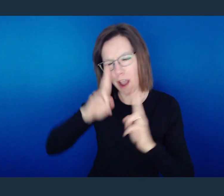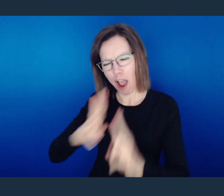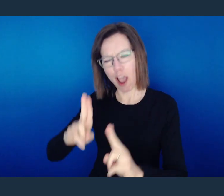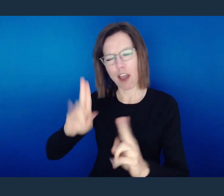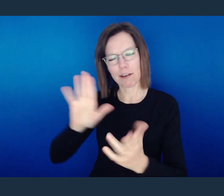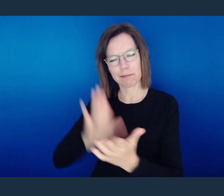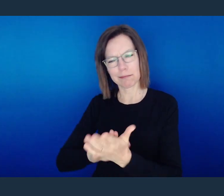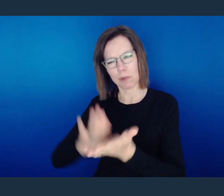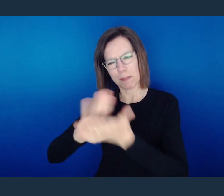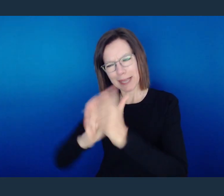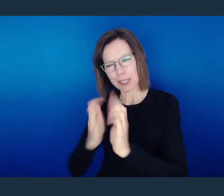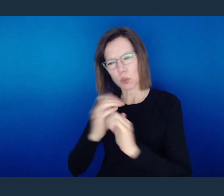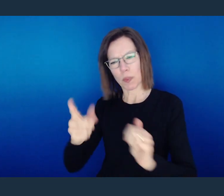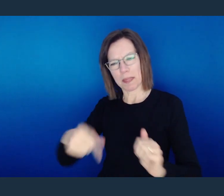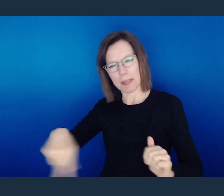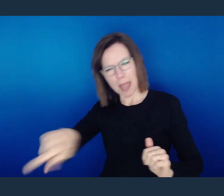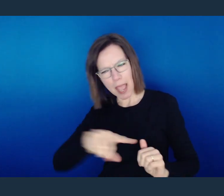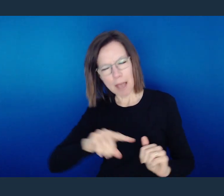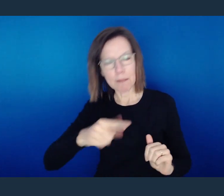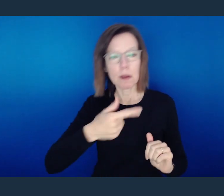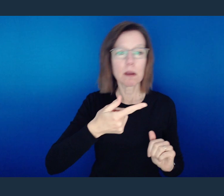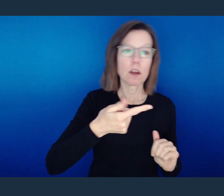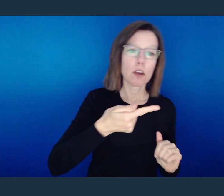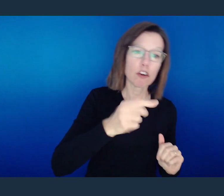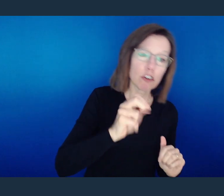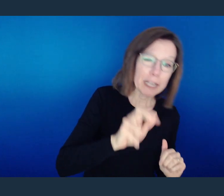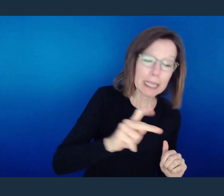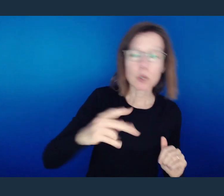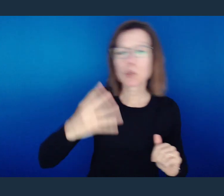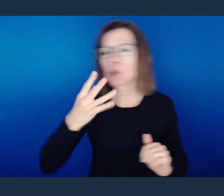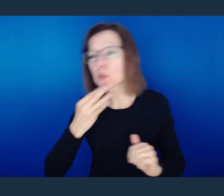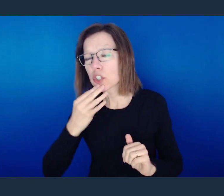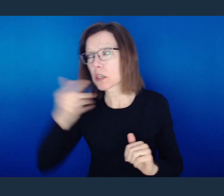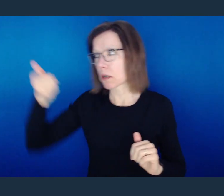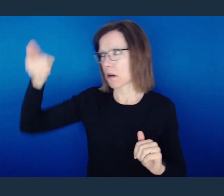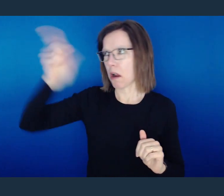first and also the Greek. For God shows no partiality.